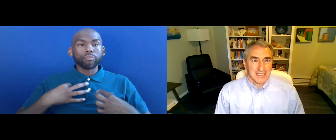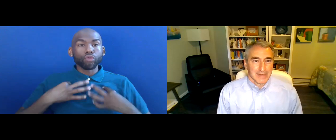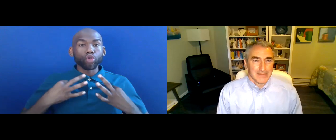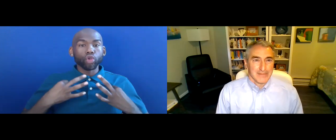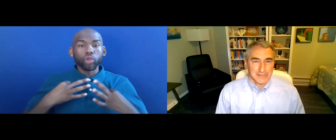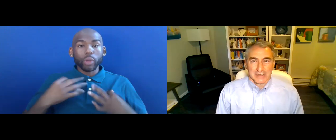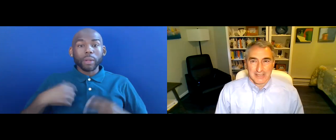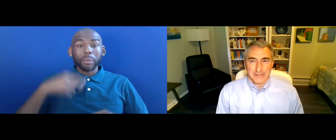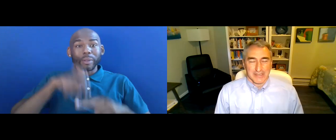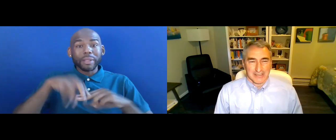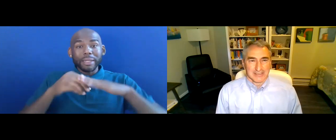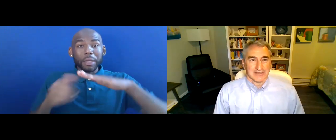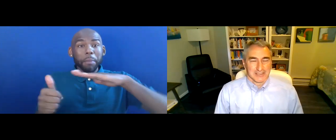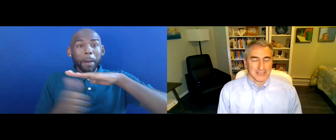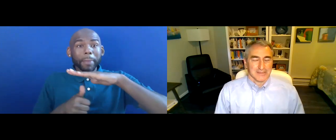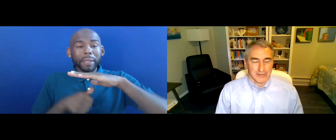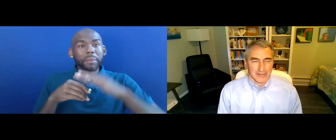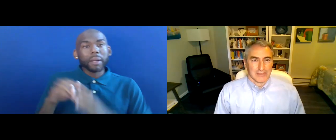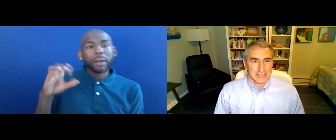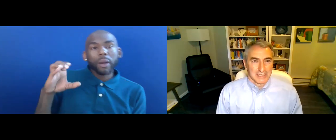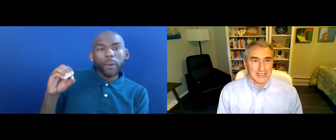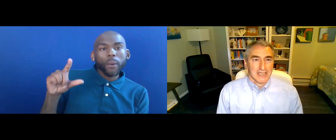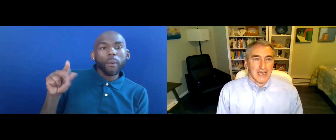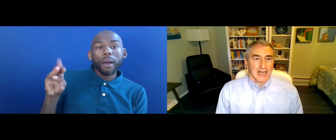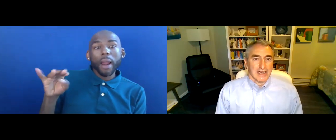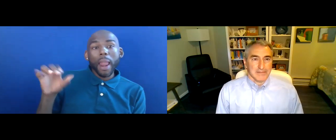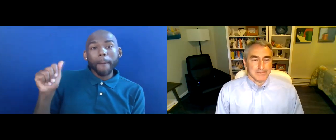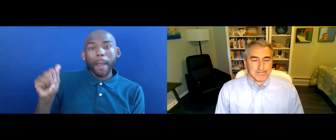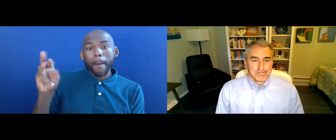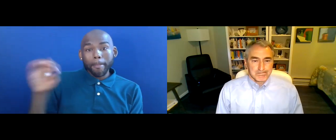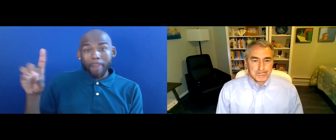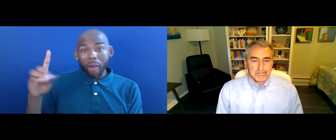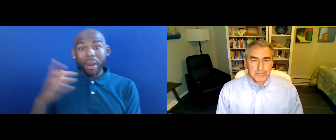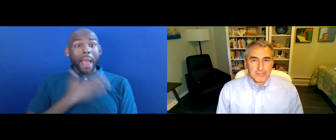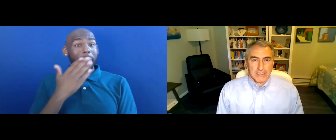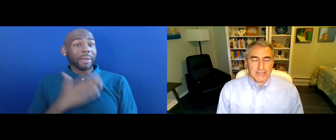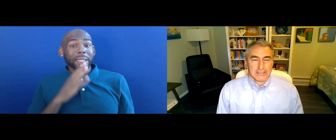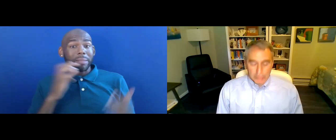IN MY BASEMENT IN MARYLAND. SO IT IS GREAT TO BE WITH EVERYONE TODAY.